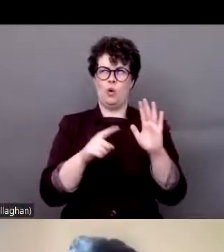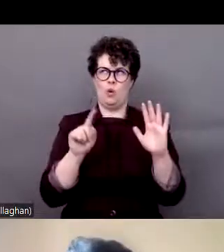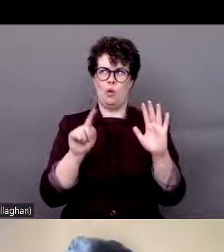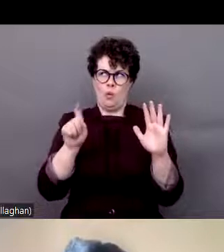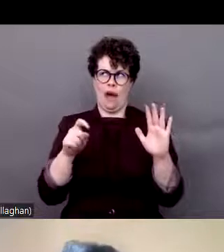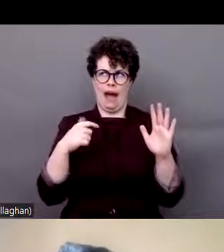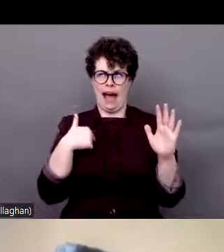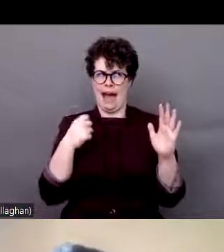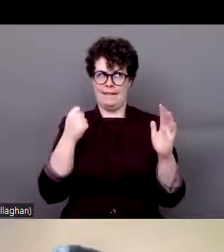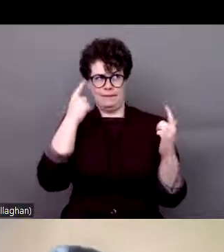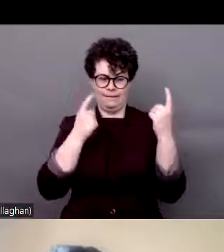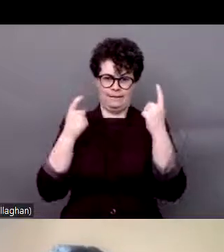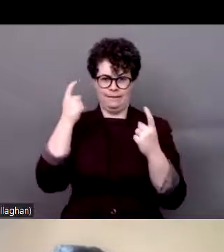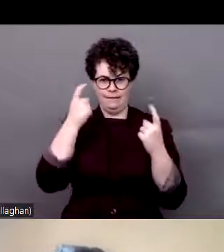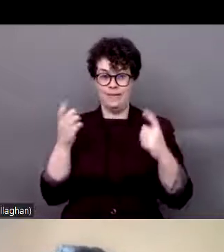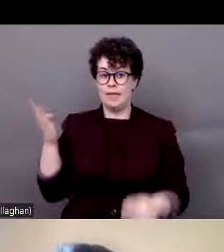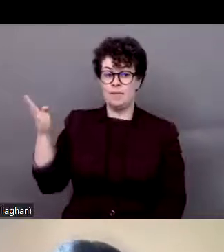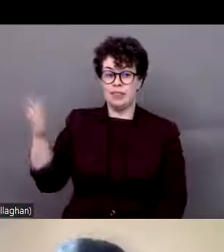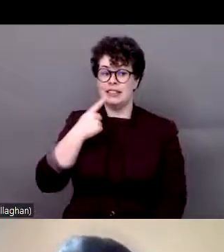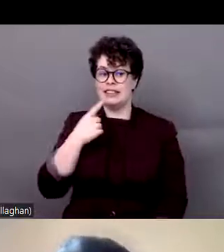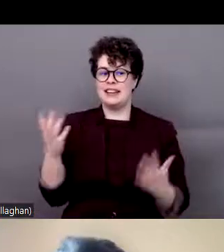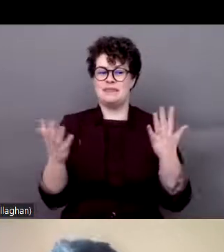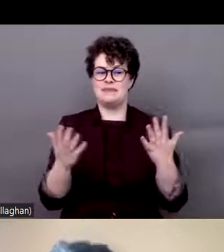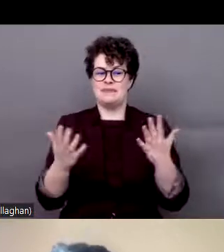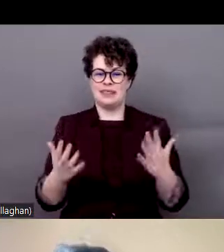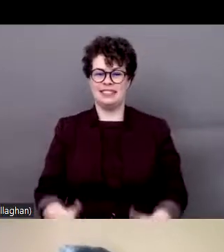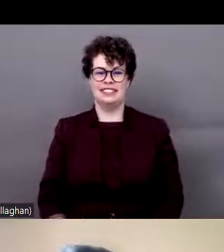questions come from so